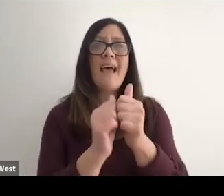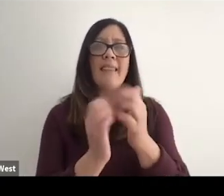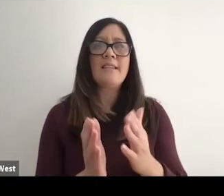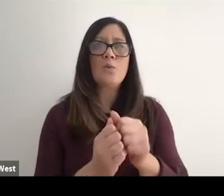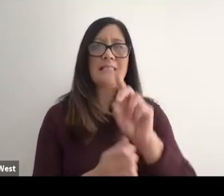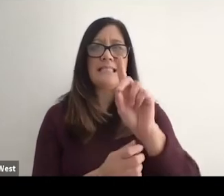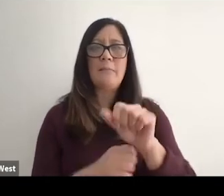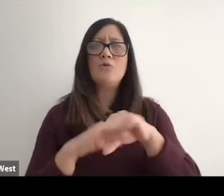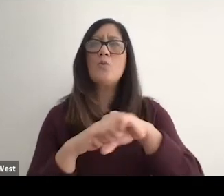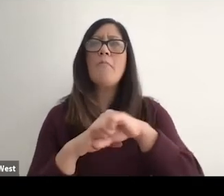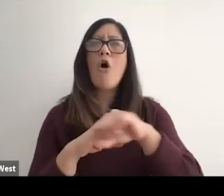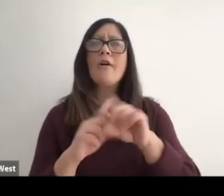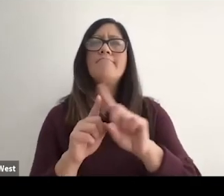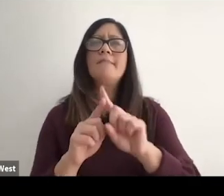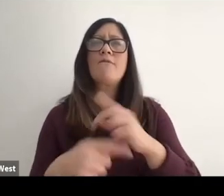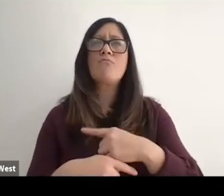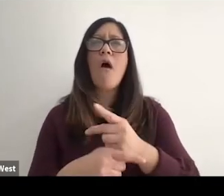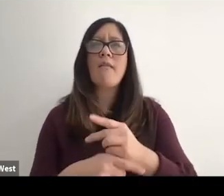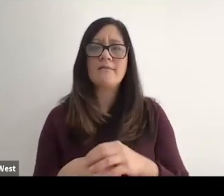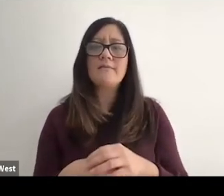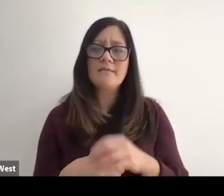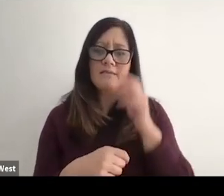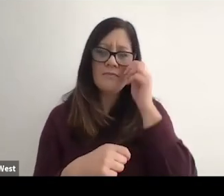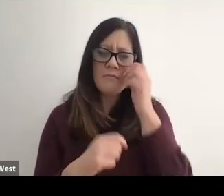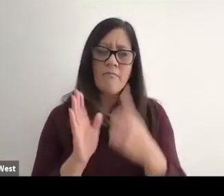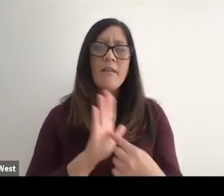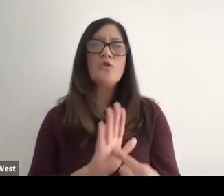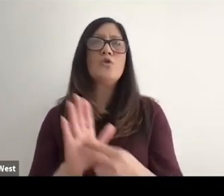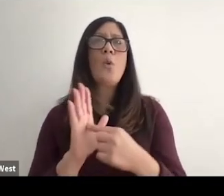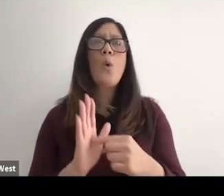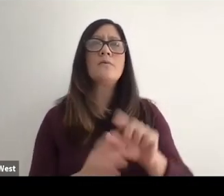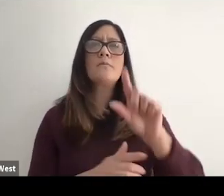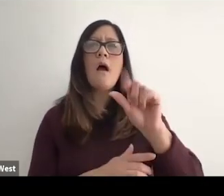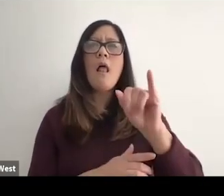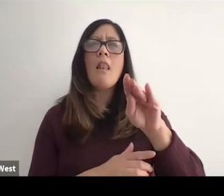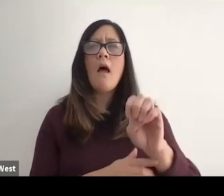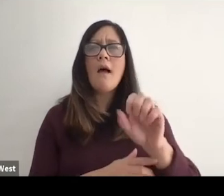or individual disabilities to market products in a way that kind of shows lifestyle and it shows it